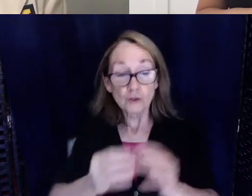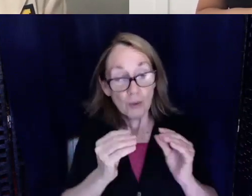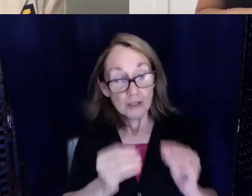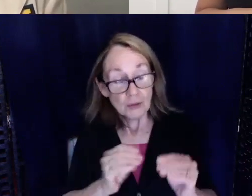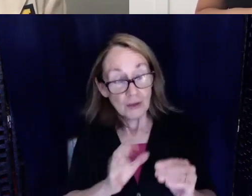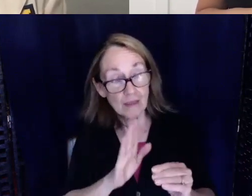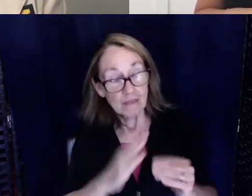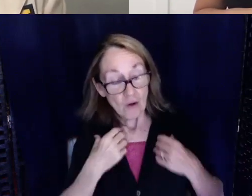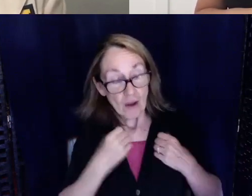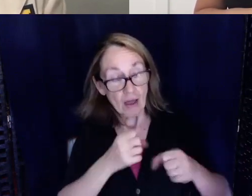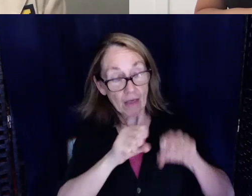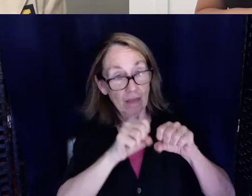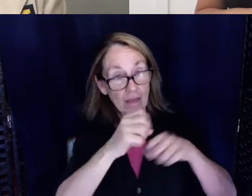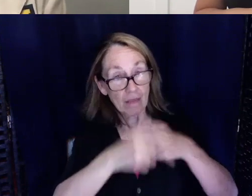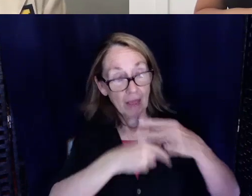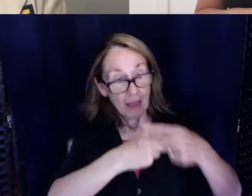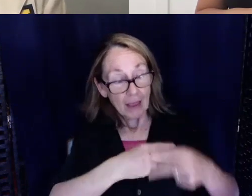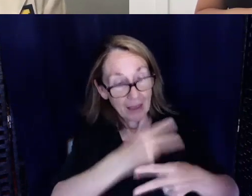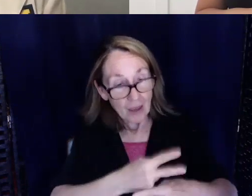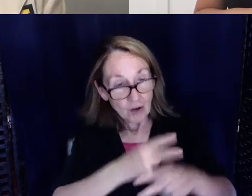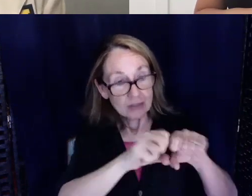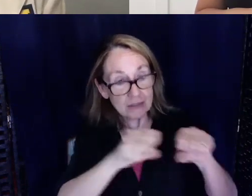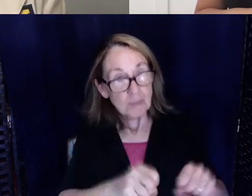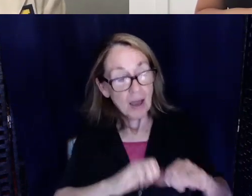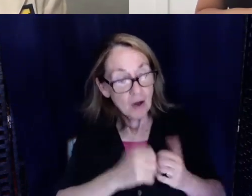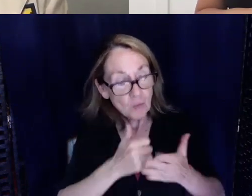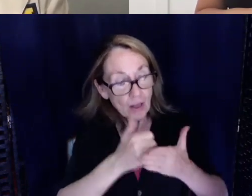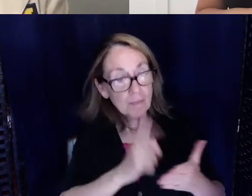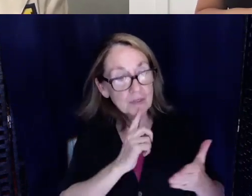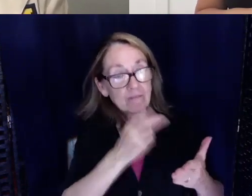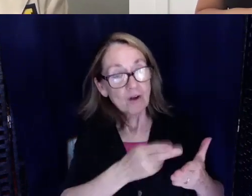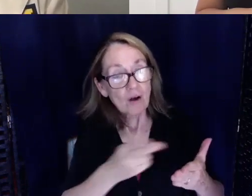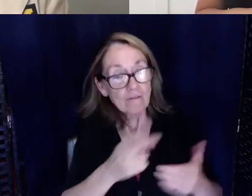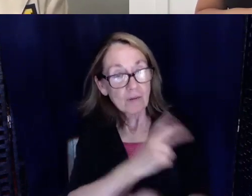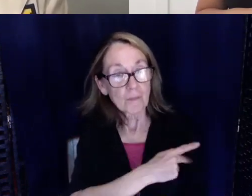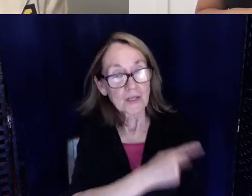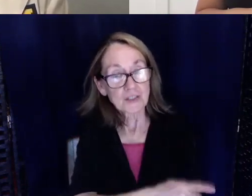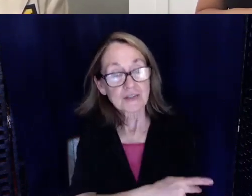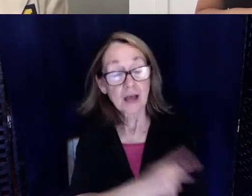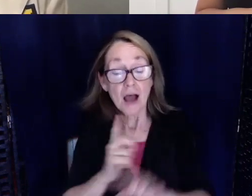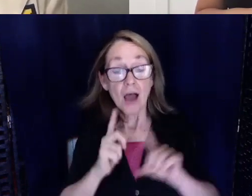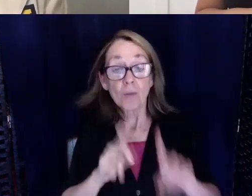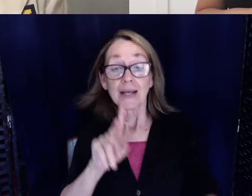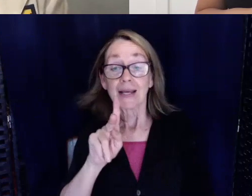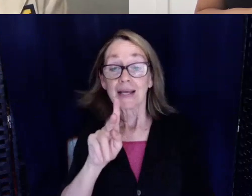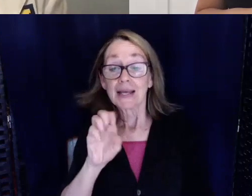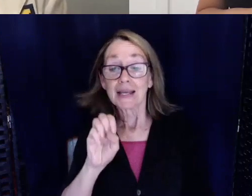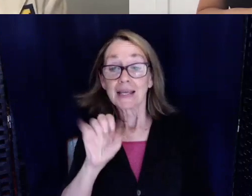system- how to help their deaf and hard of hearing patients. I went to Kenya last year